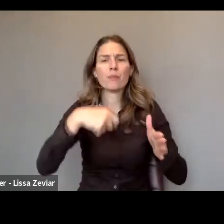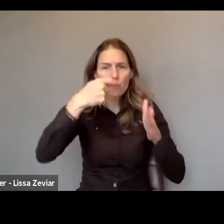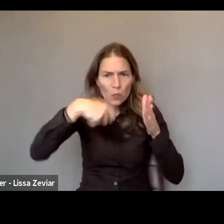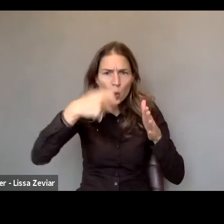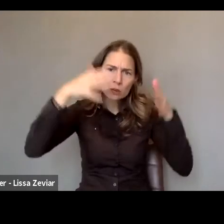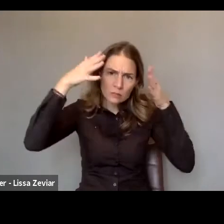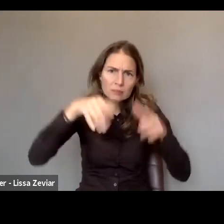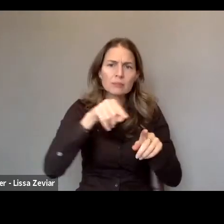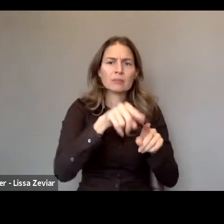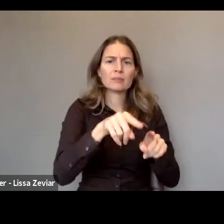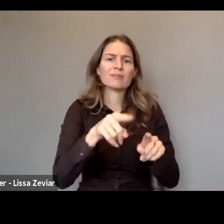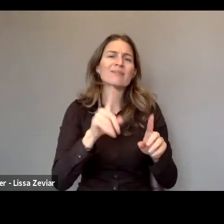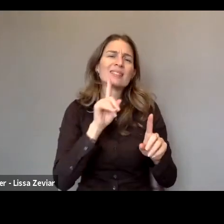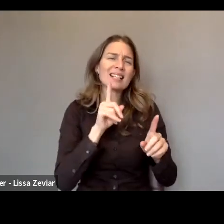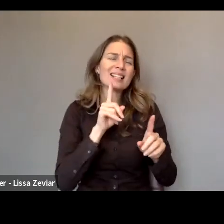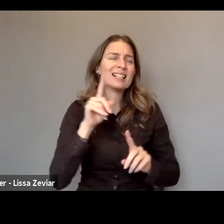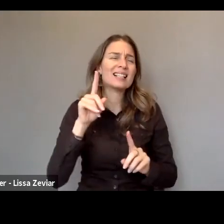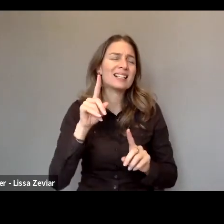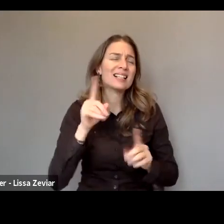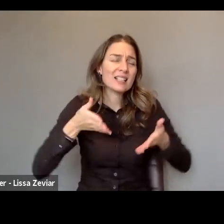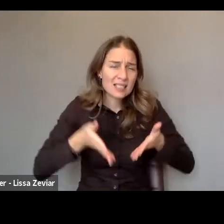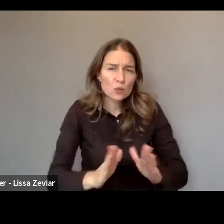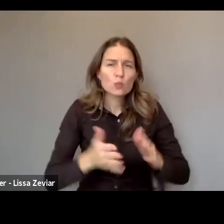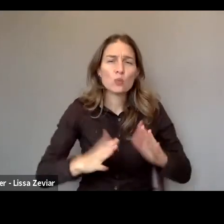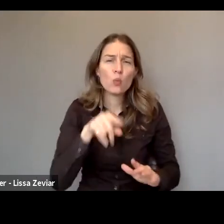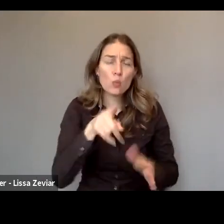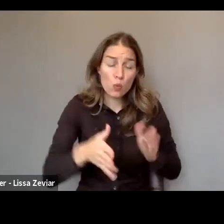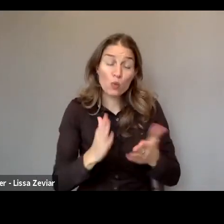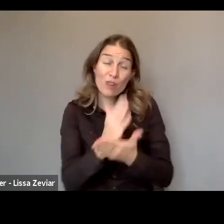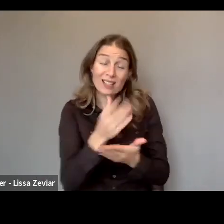It's important to highlight the work CERMI omen's foundation has developed